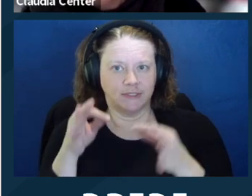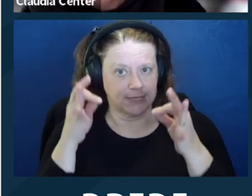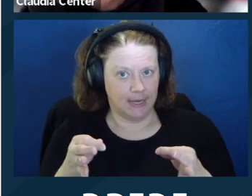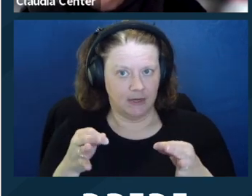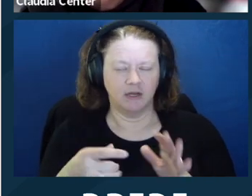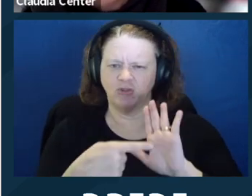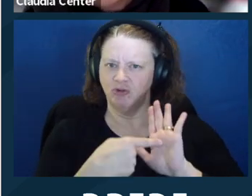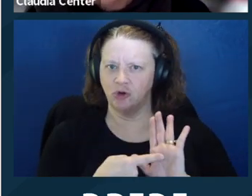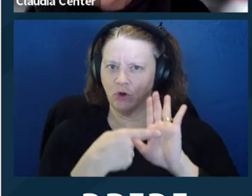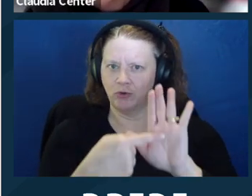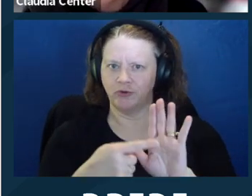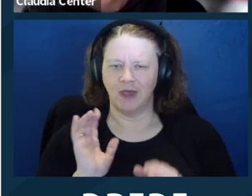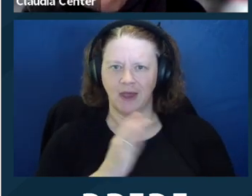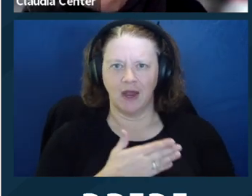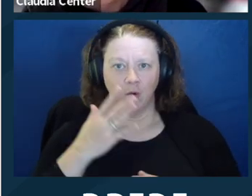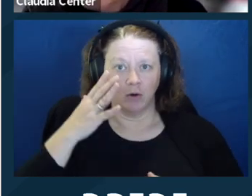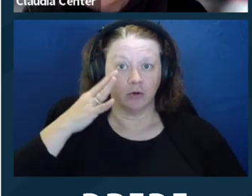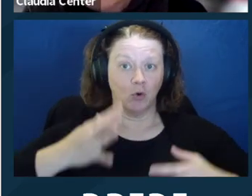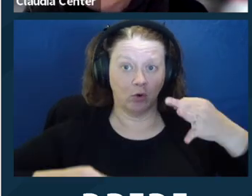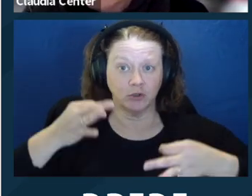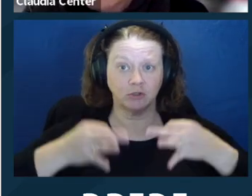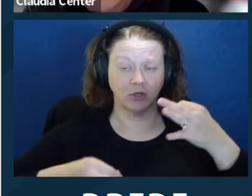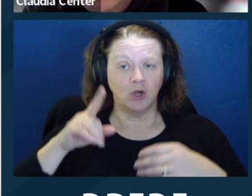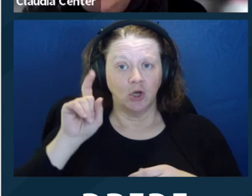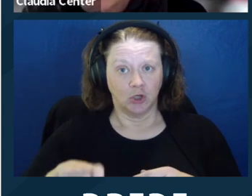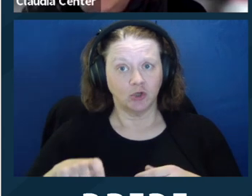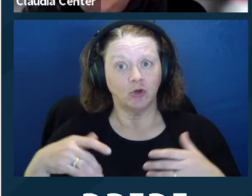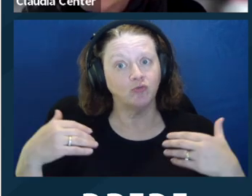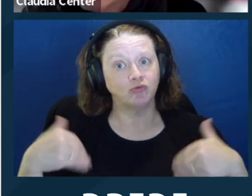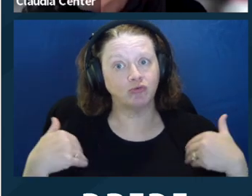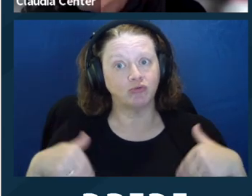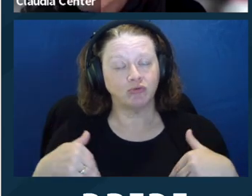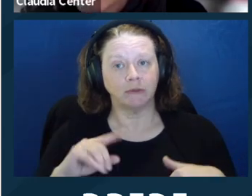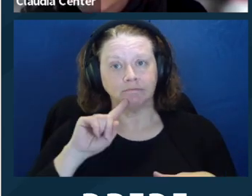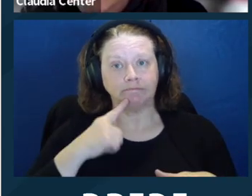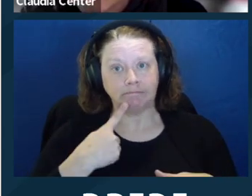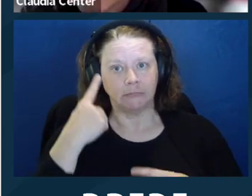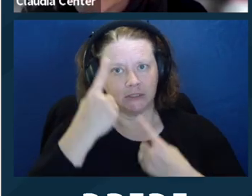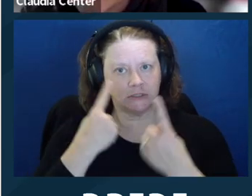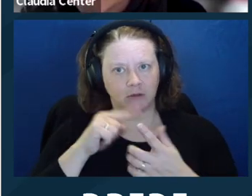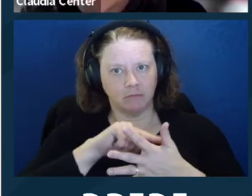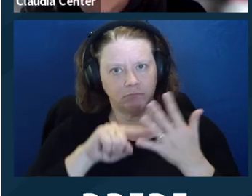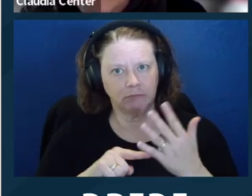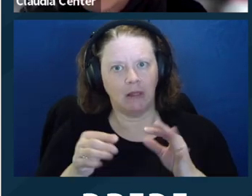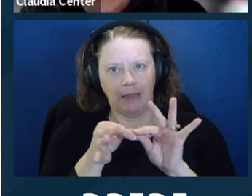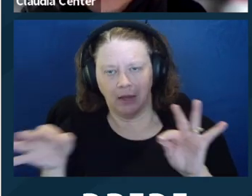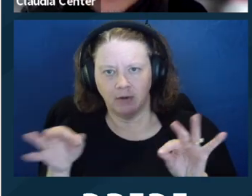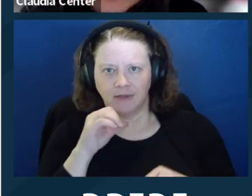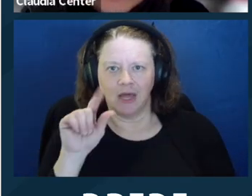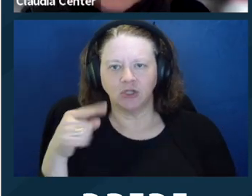you know, it's not just a little piece of legal arcana, it's actually, you know, something